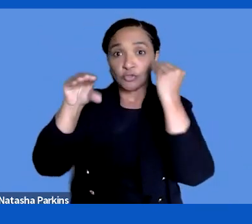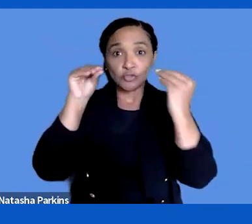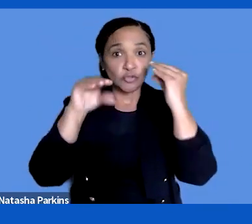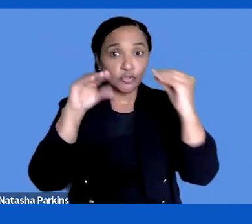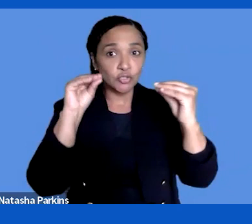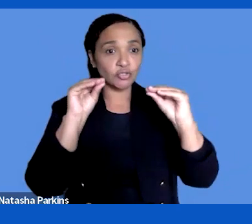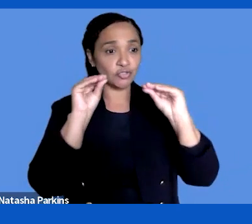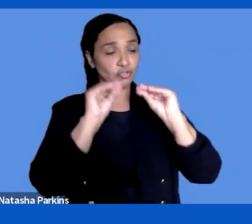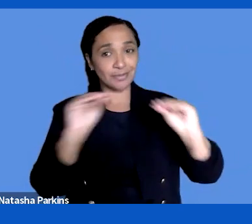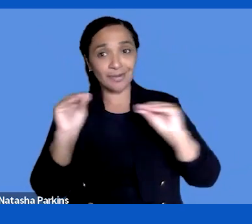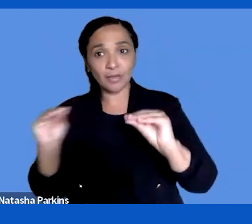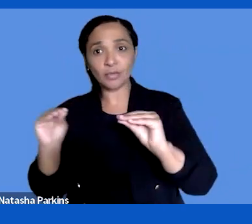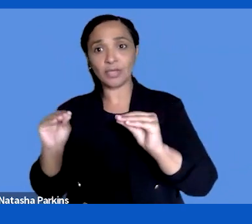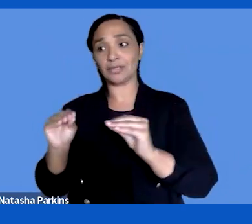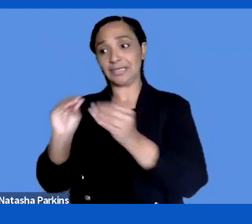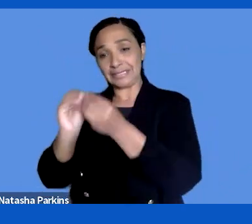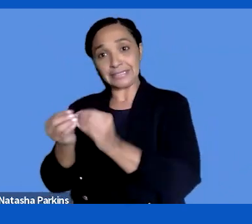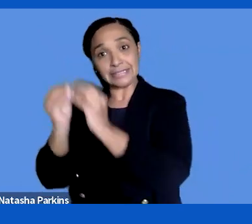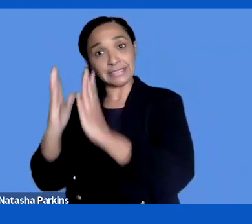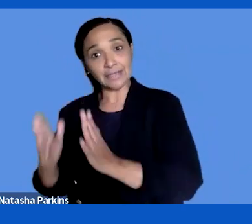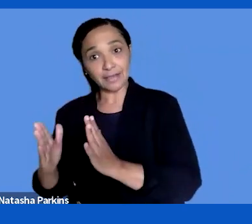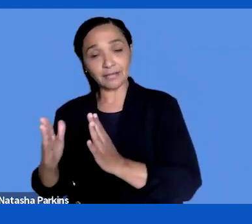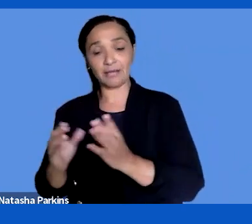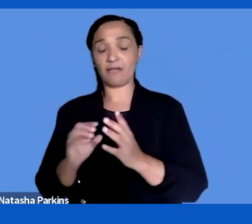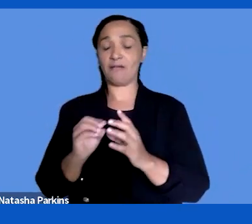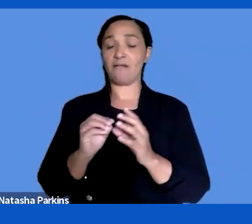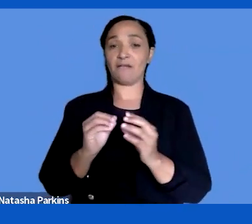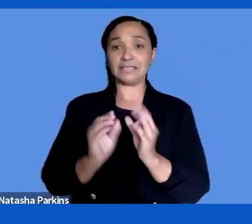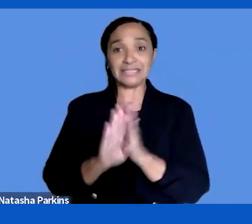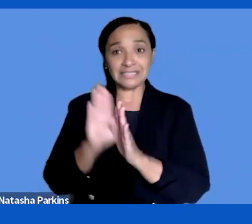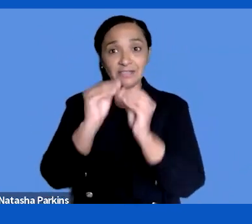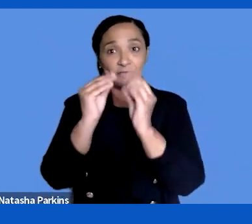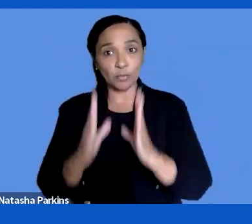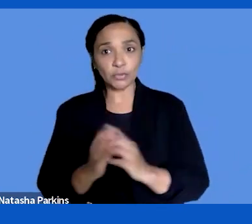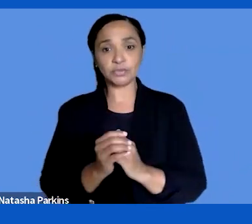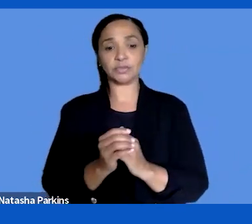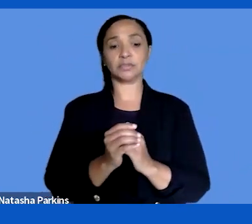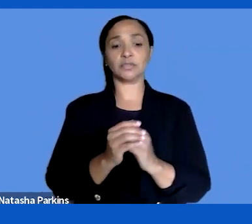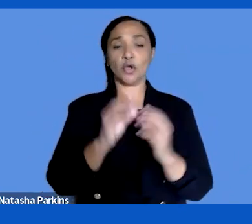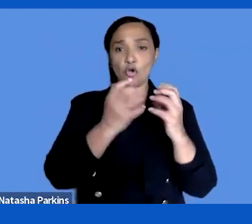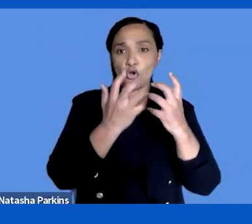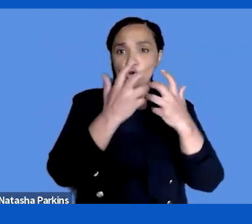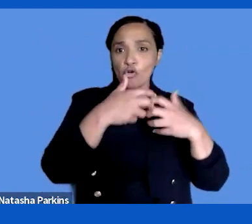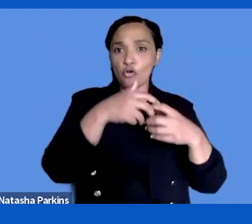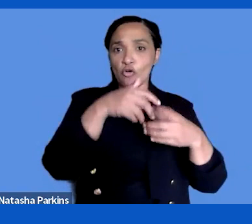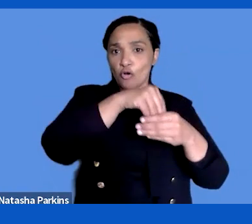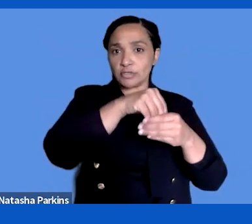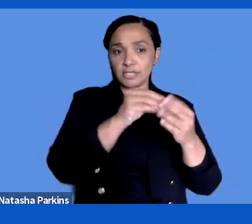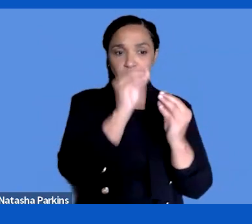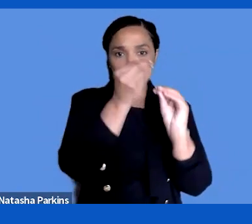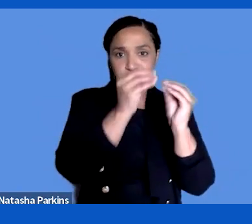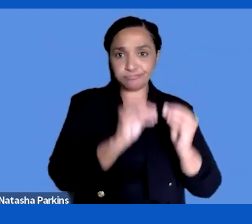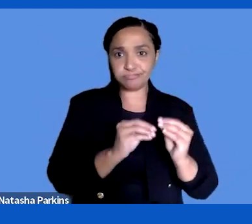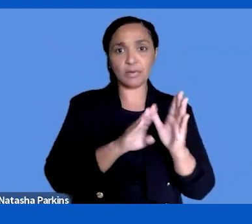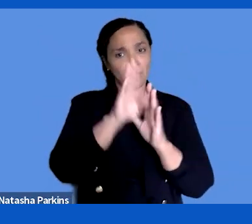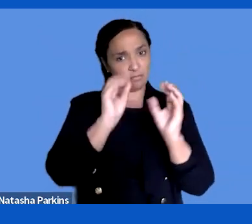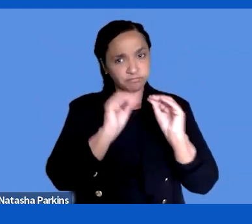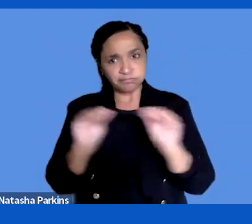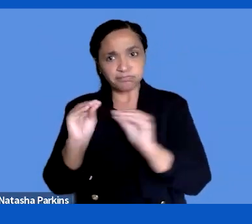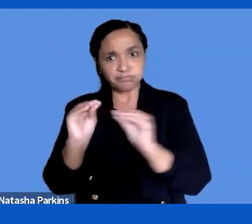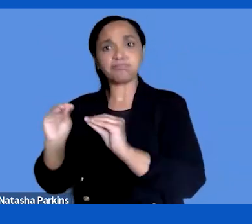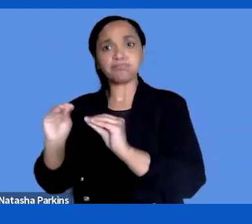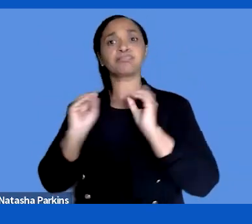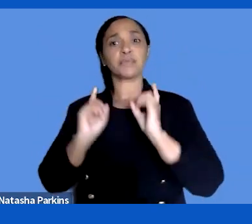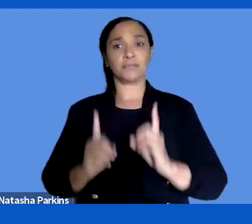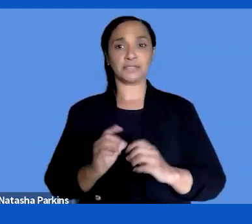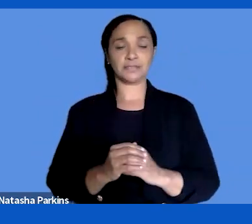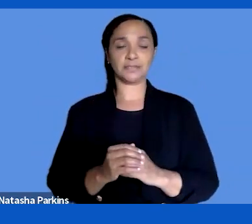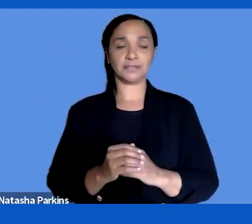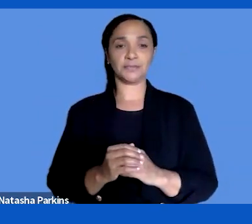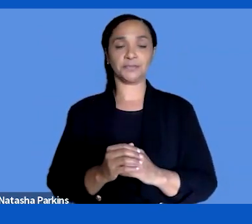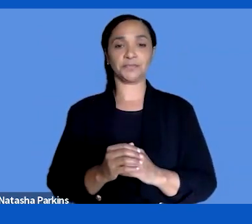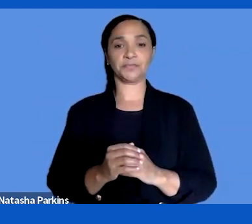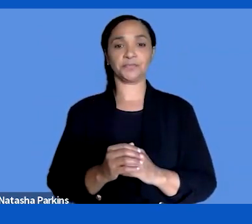developers and content creators on accessibility. That is one of the things. An another thing